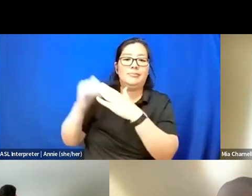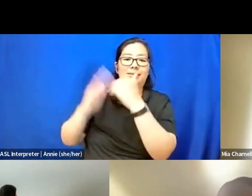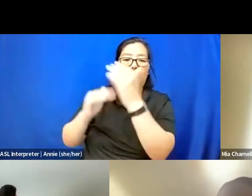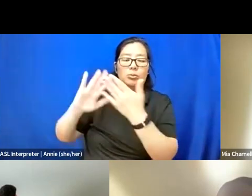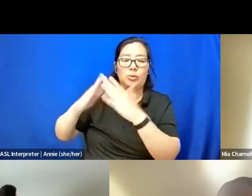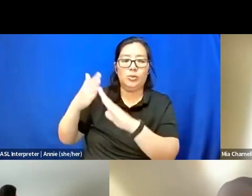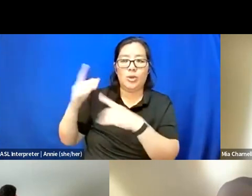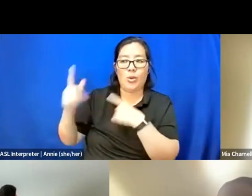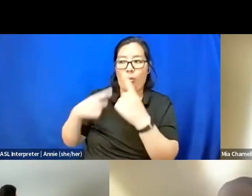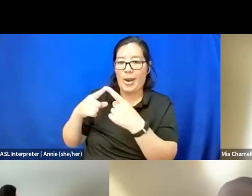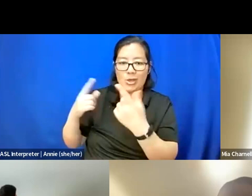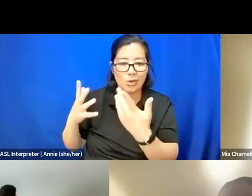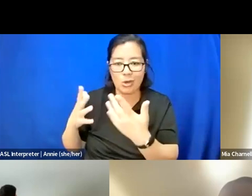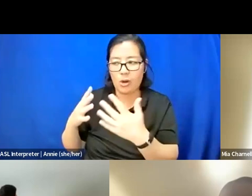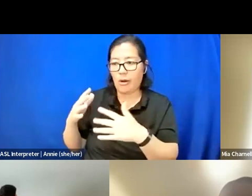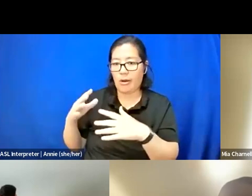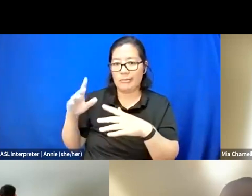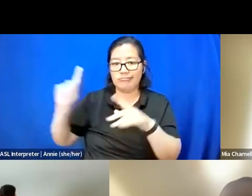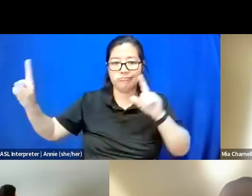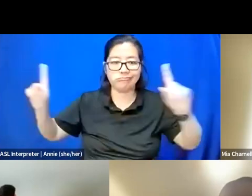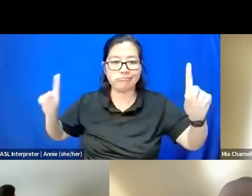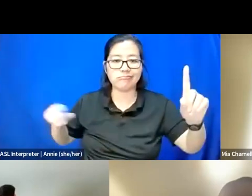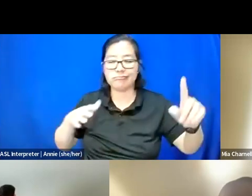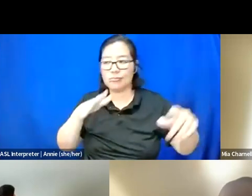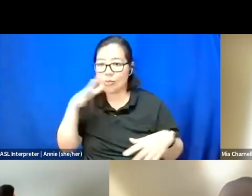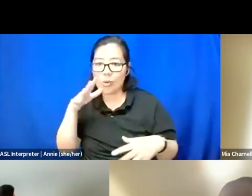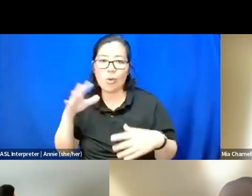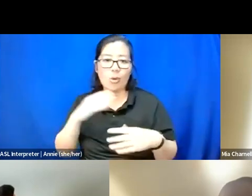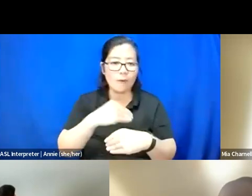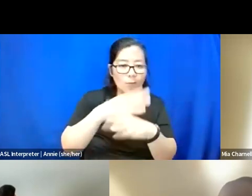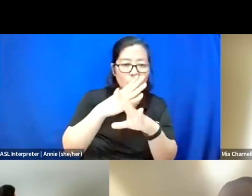in more rural or more virtual settings. And so thank you.